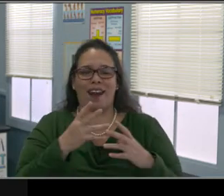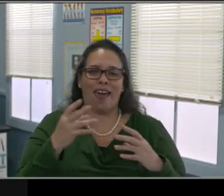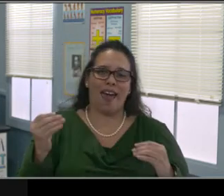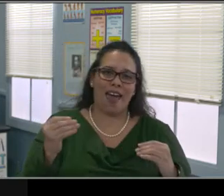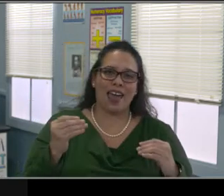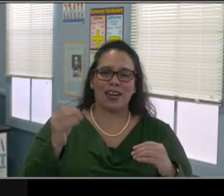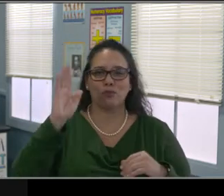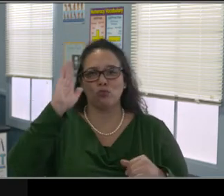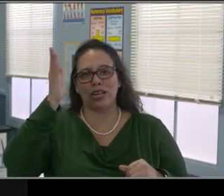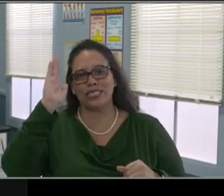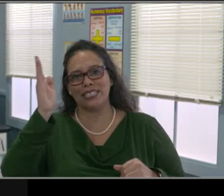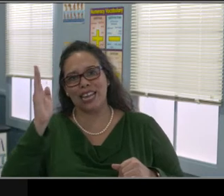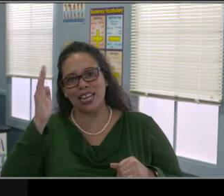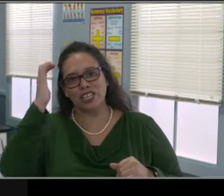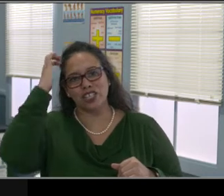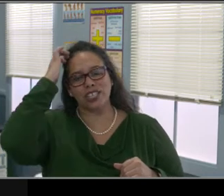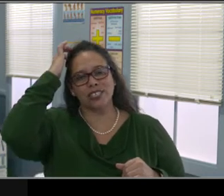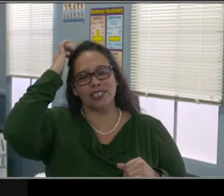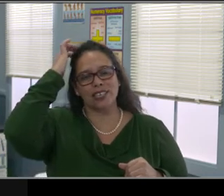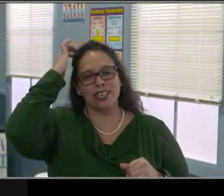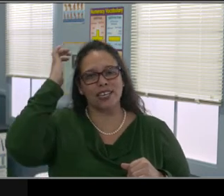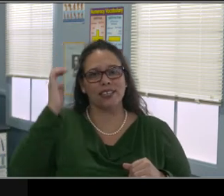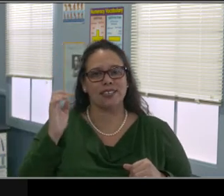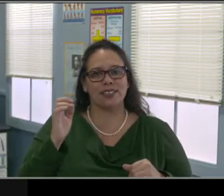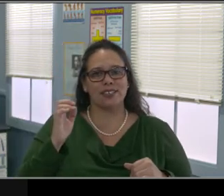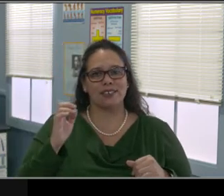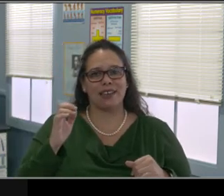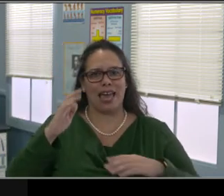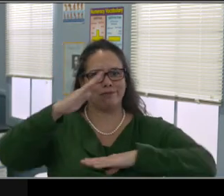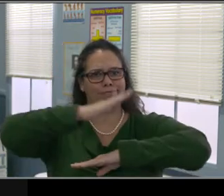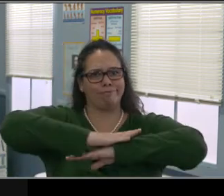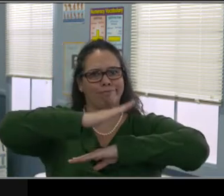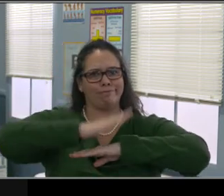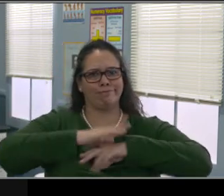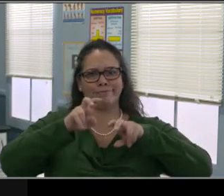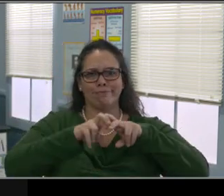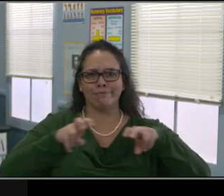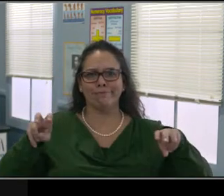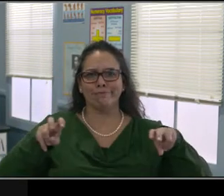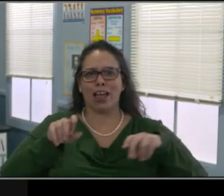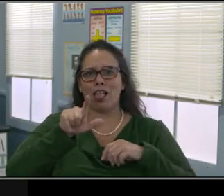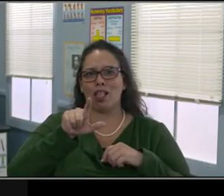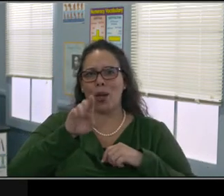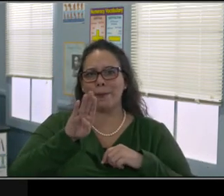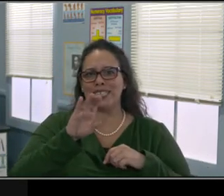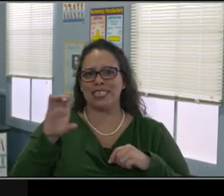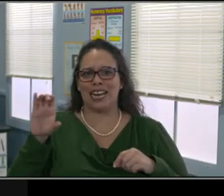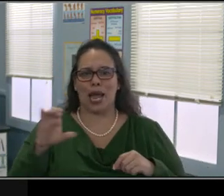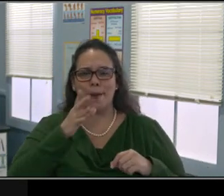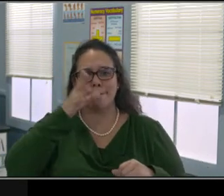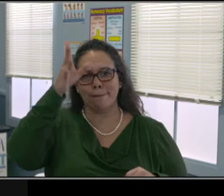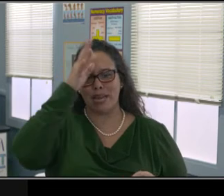And under parents if you scroll all the way down, you will see the school choice link.